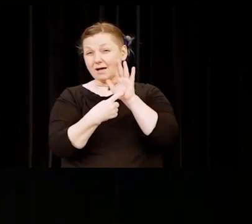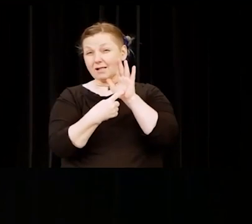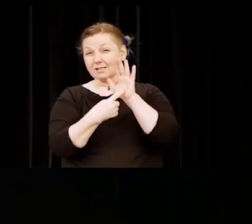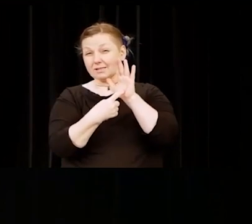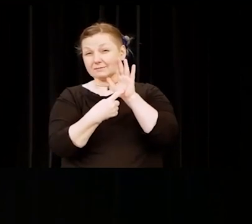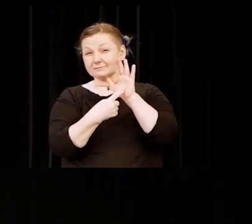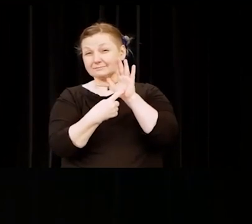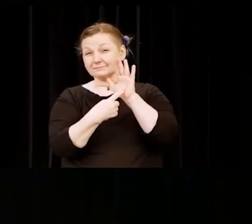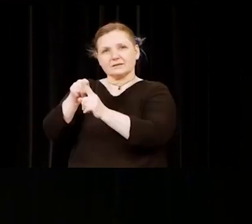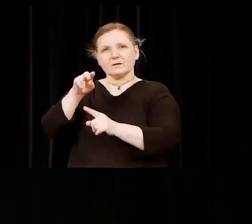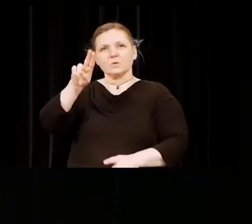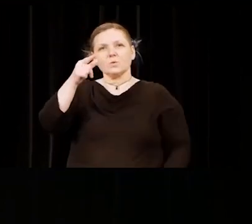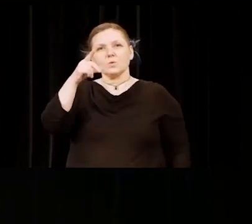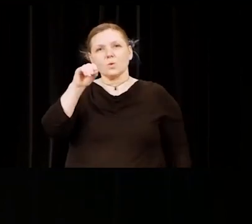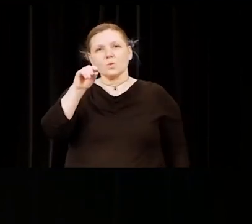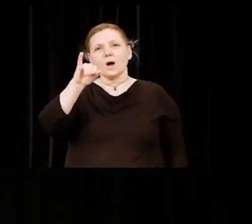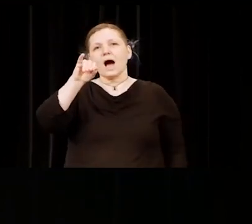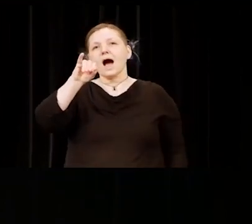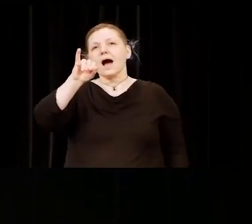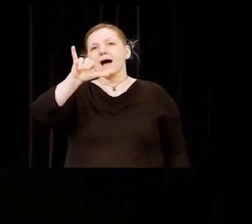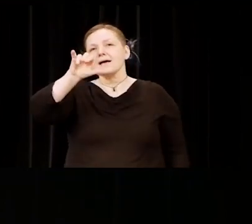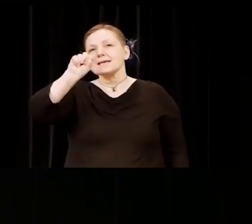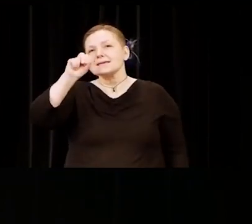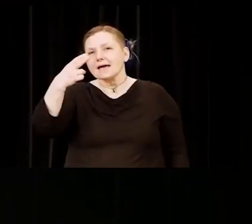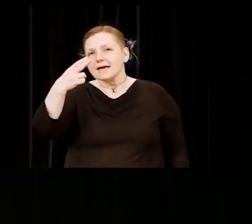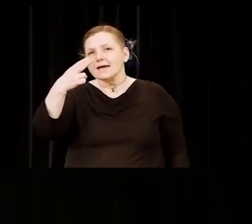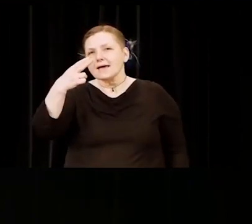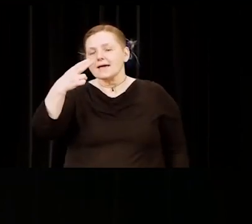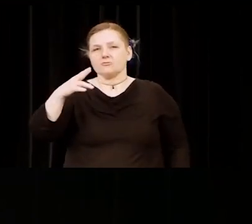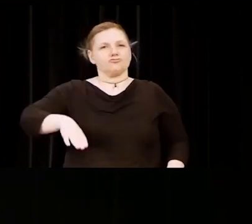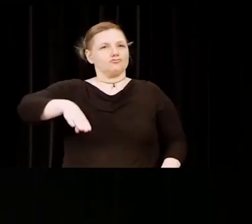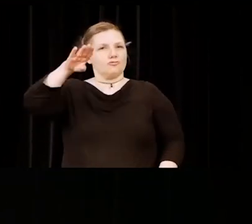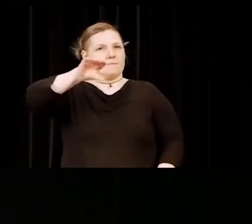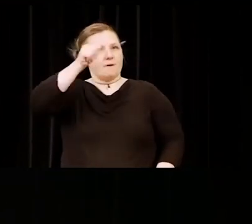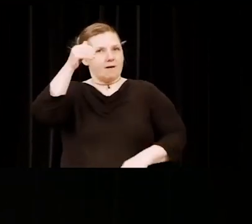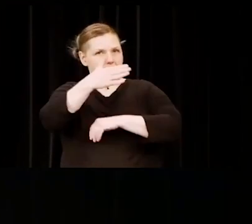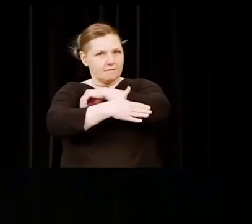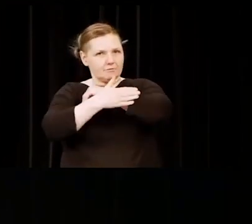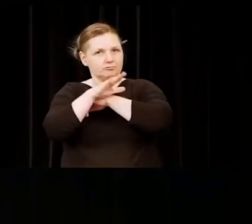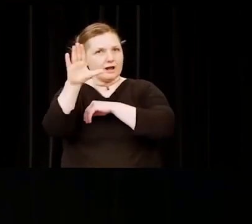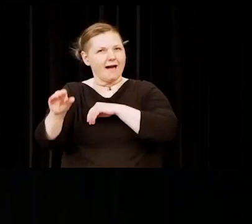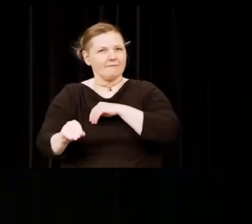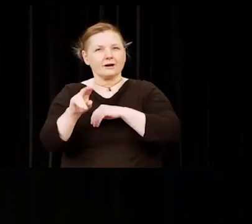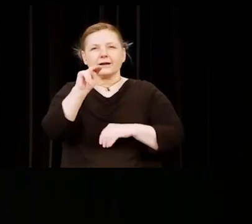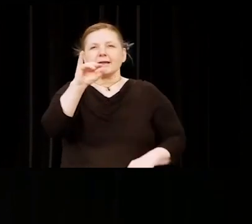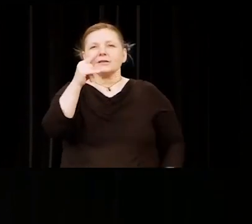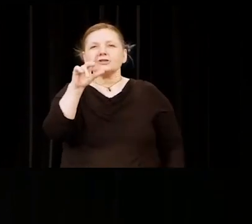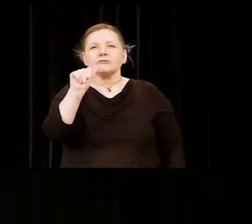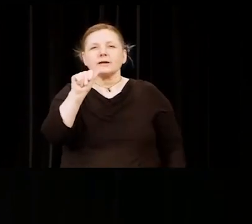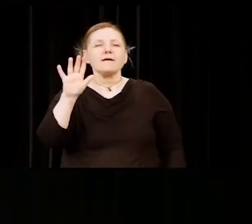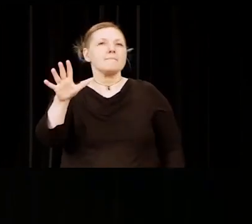the son of uneducated parents. With discipline, a work ethic instilled in him by his father,